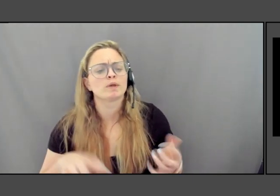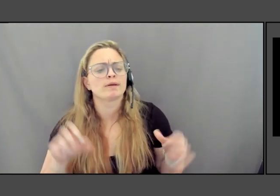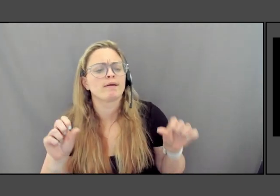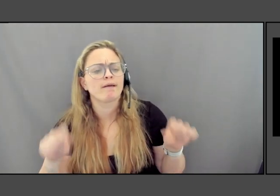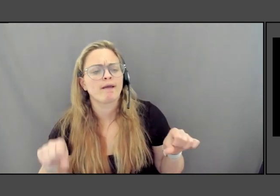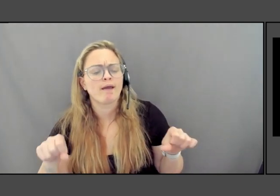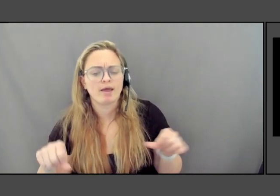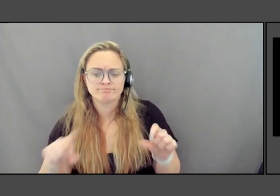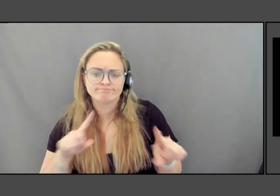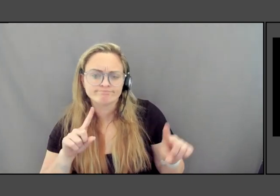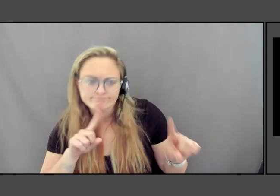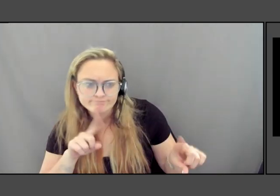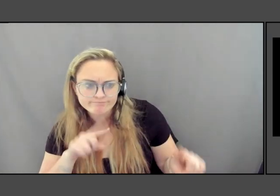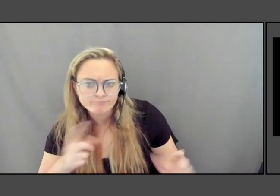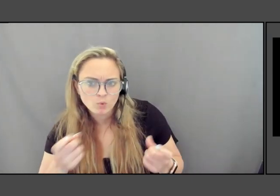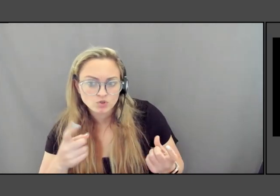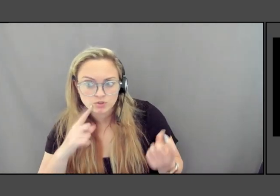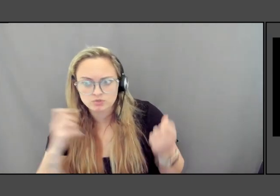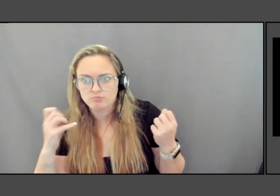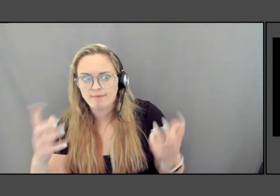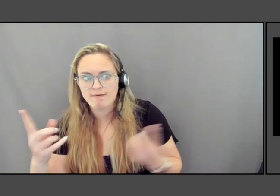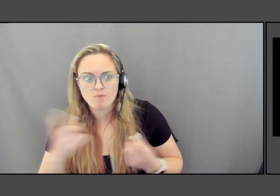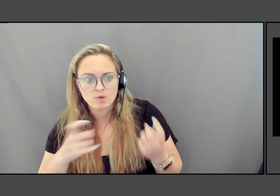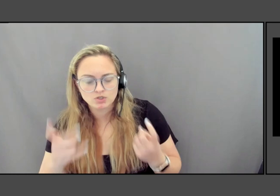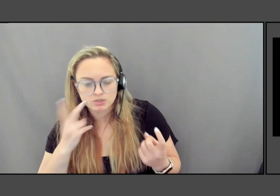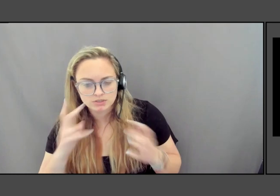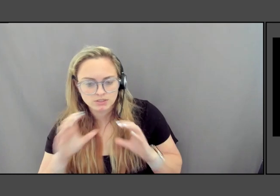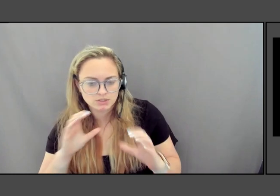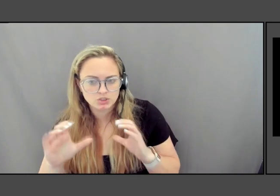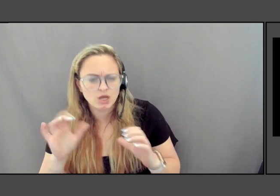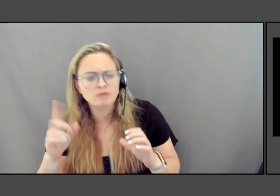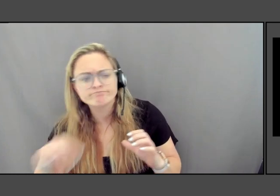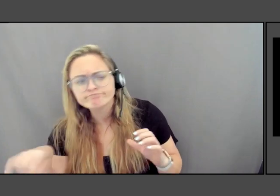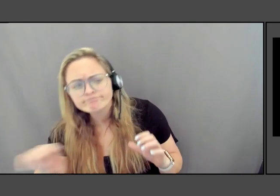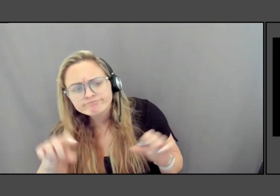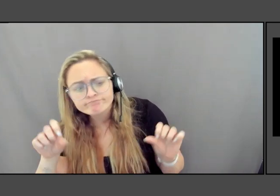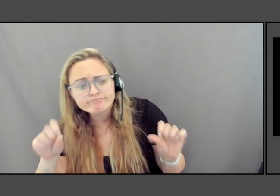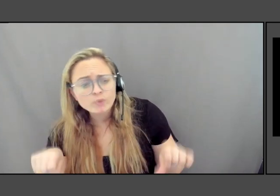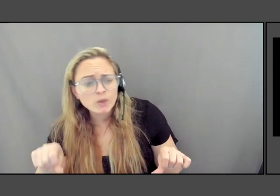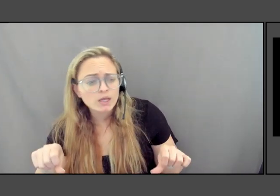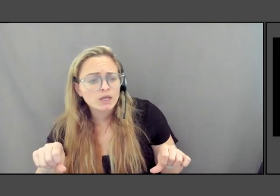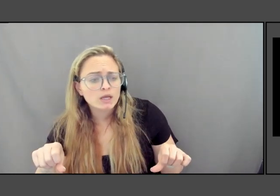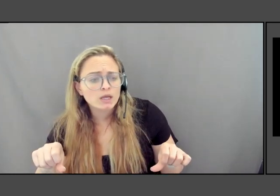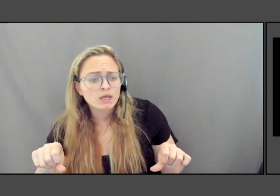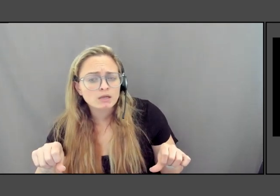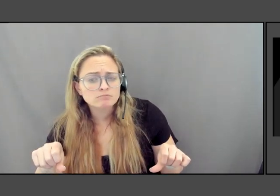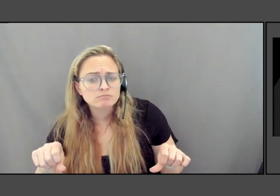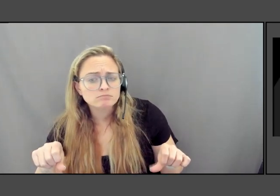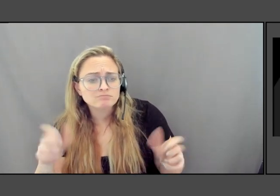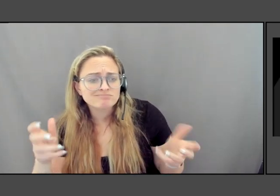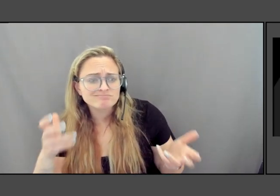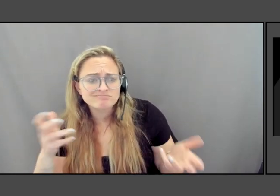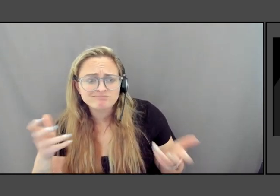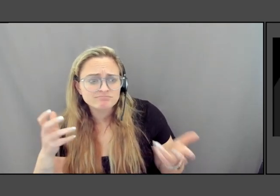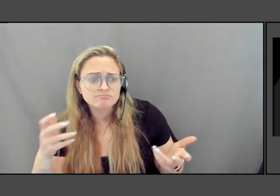so many of them from the audience maybe you could take us from. I mean, this would be a a whirlwind tour,